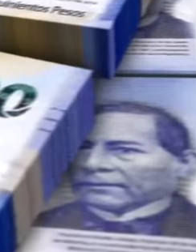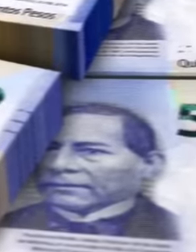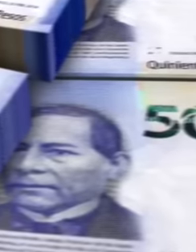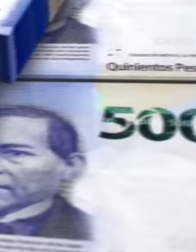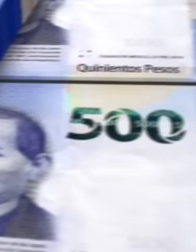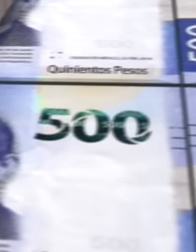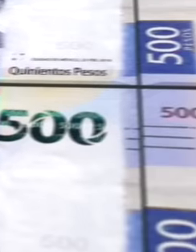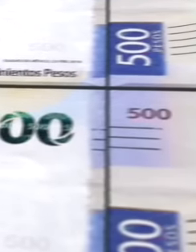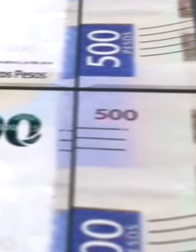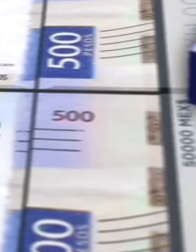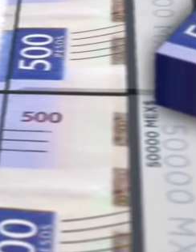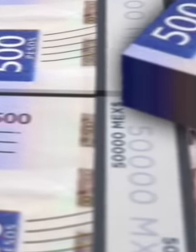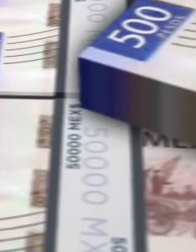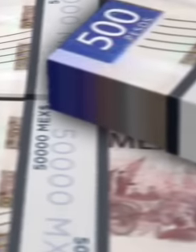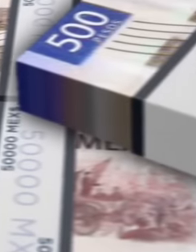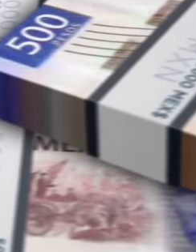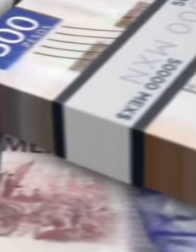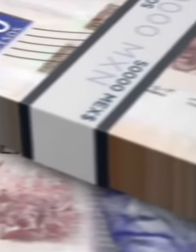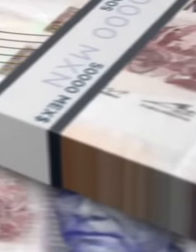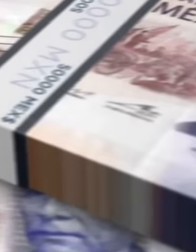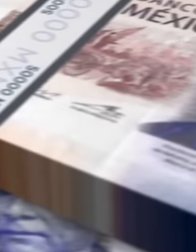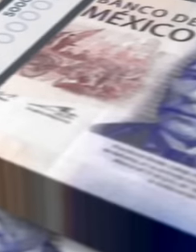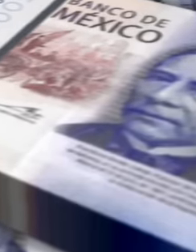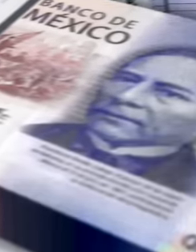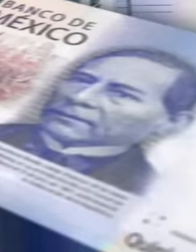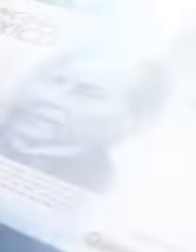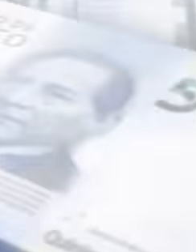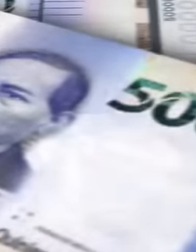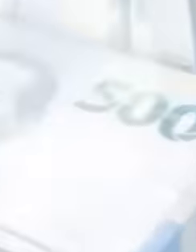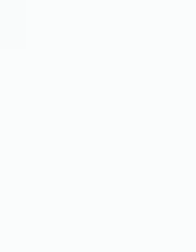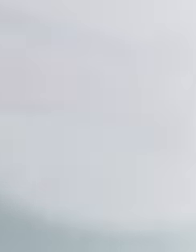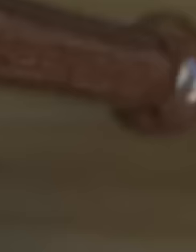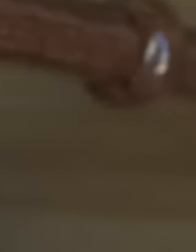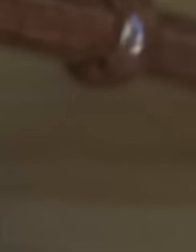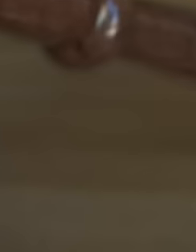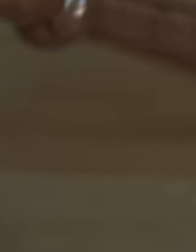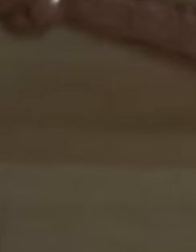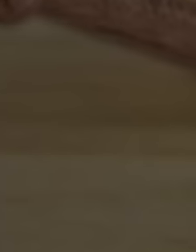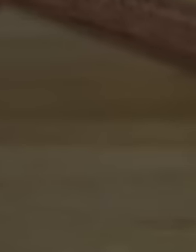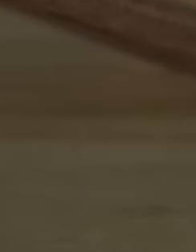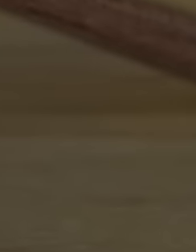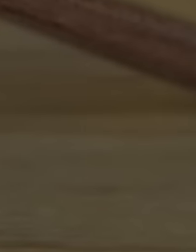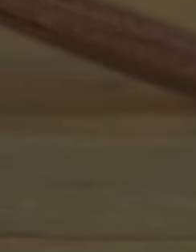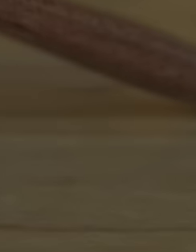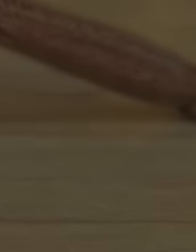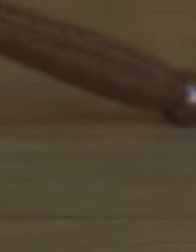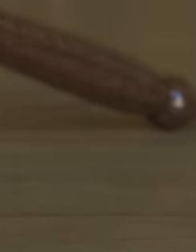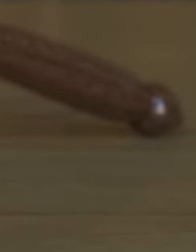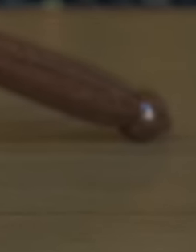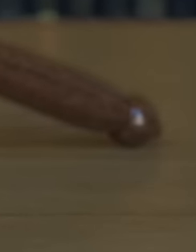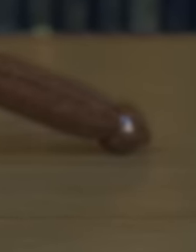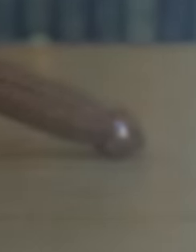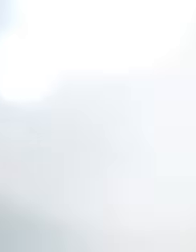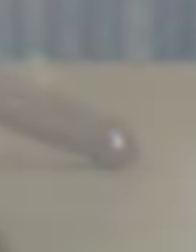offered the most money, the judges, magistrates and ministers are the employees who